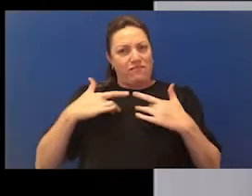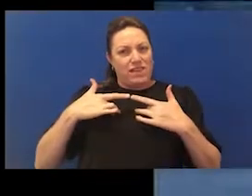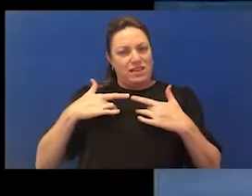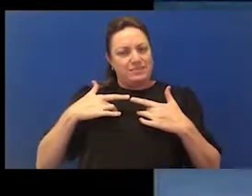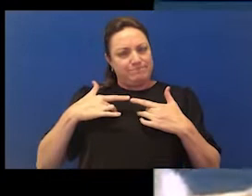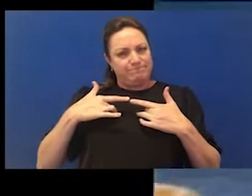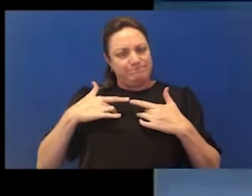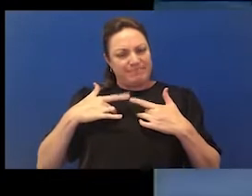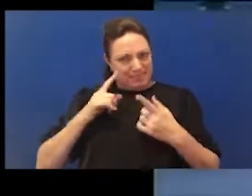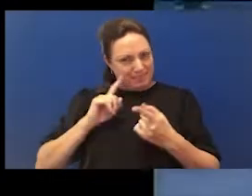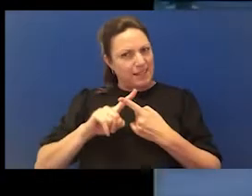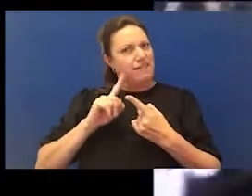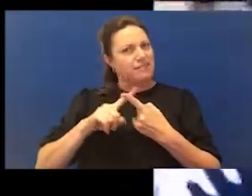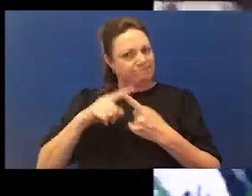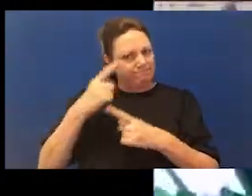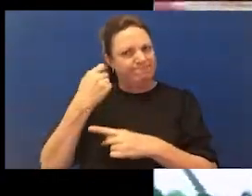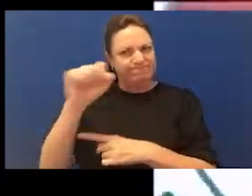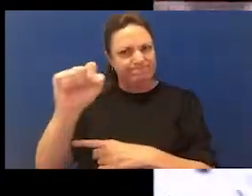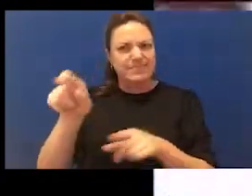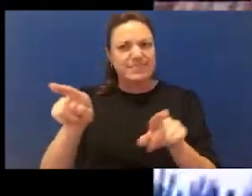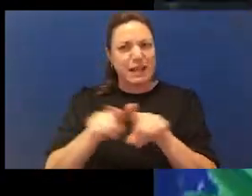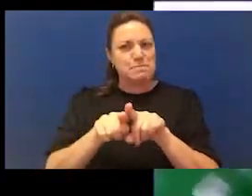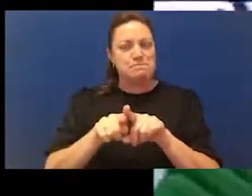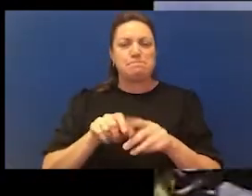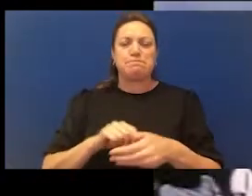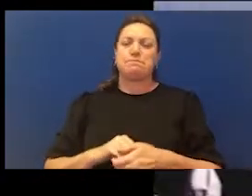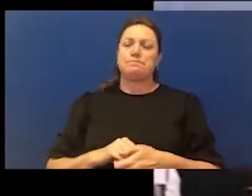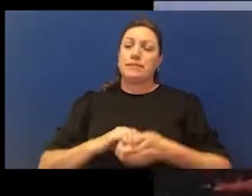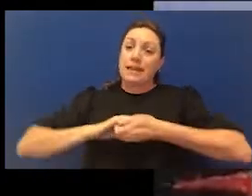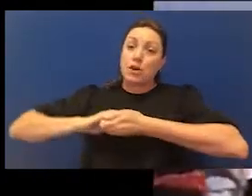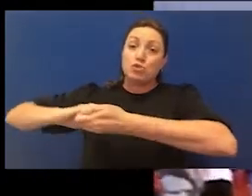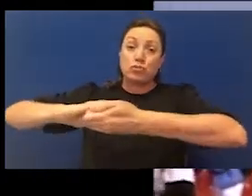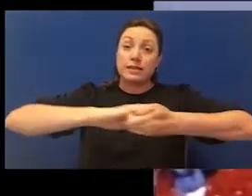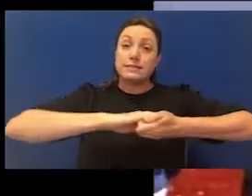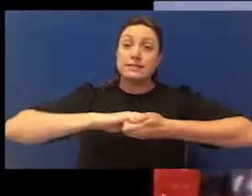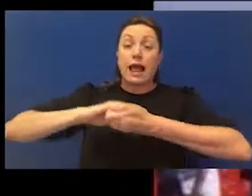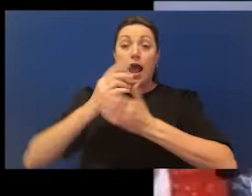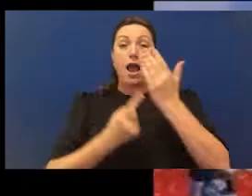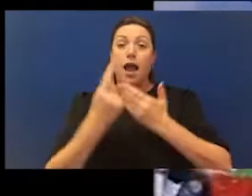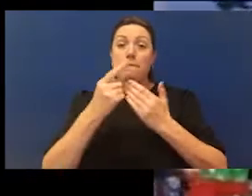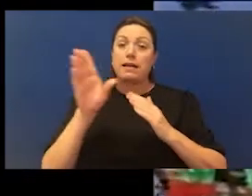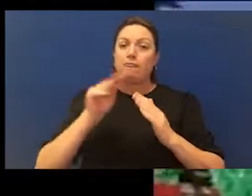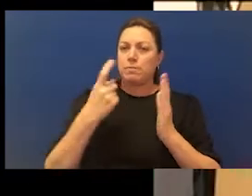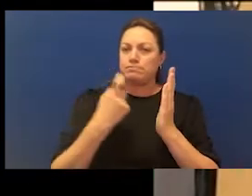In the Nineties, the reconciliation movement came out of these recommendations about the endemic racism in Australian